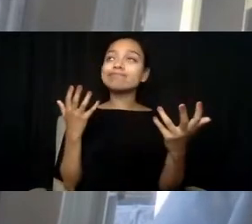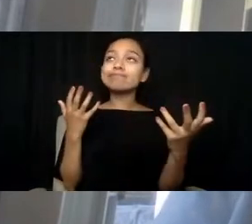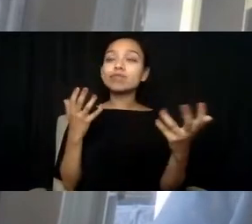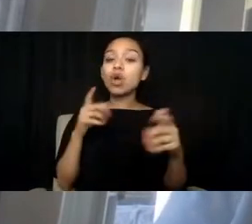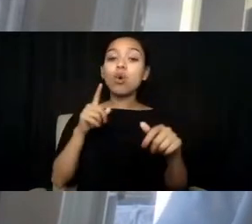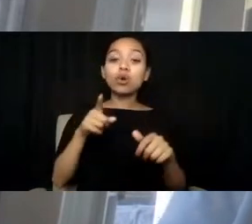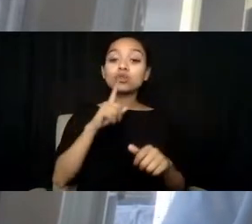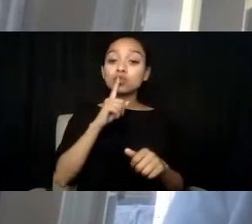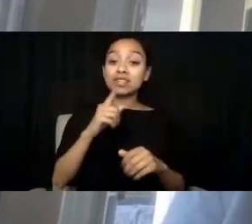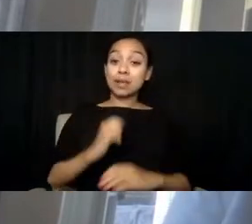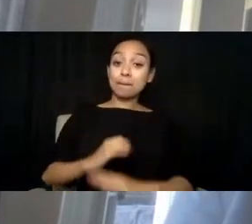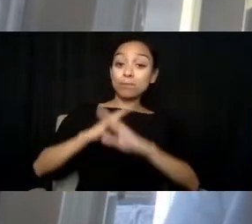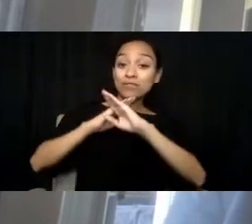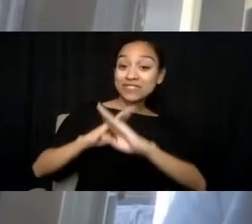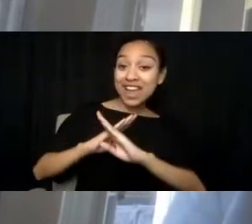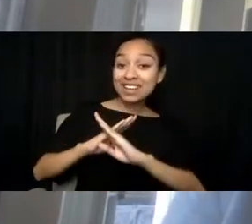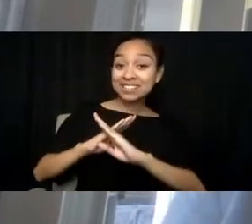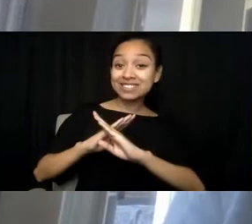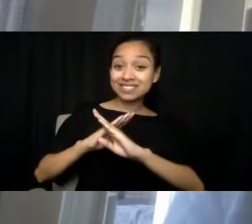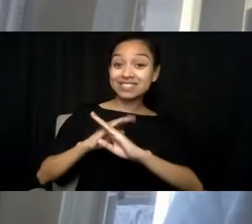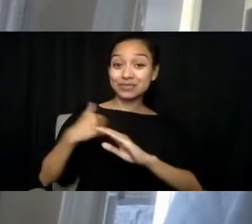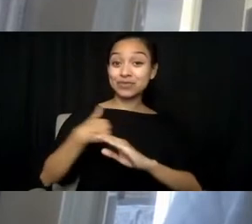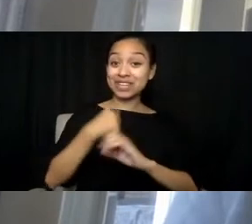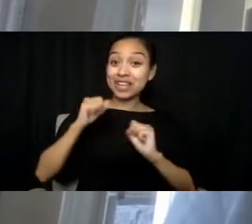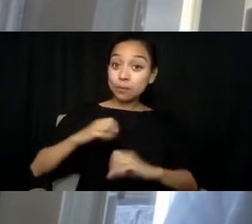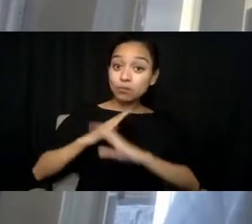I think, is also important to recognize in this system